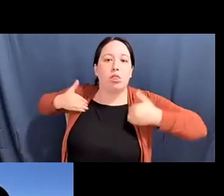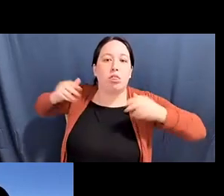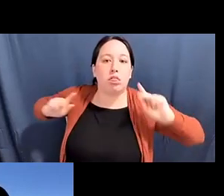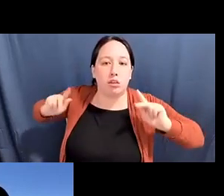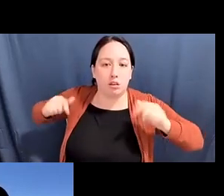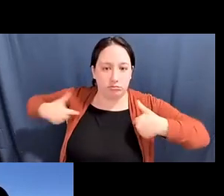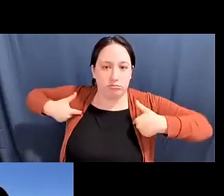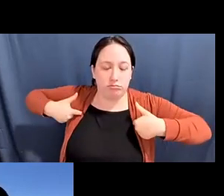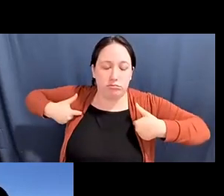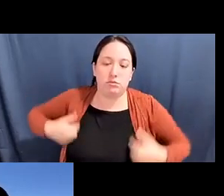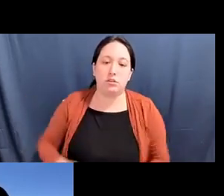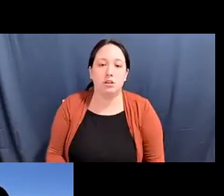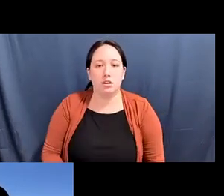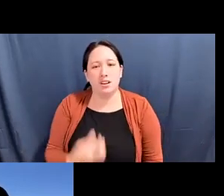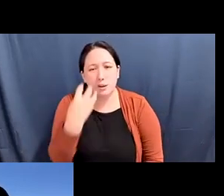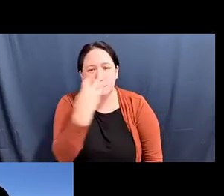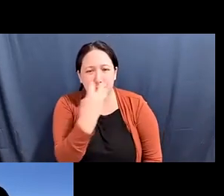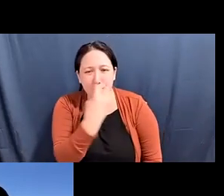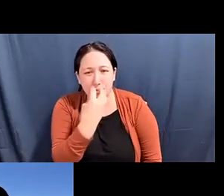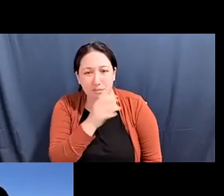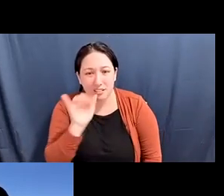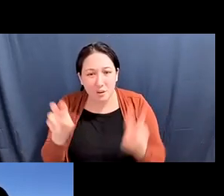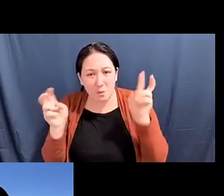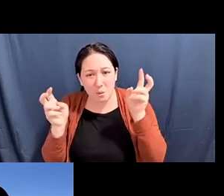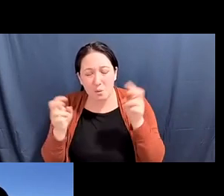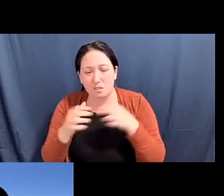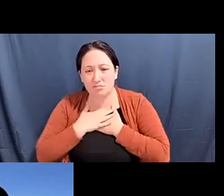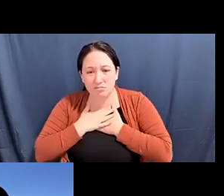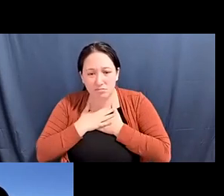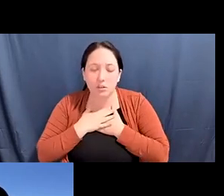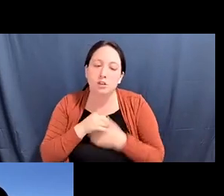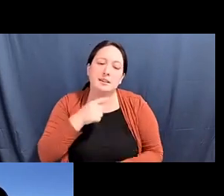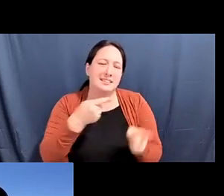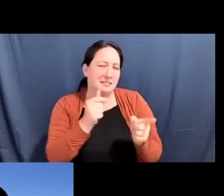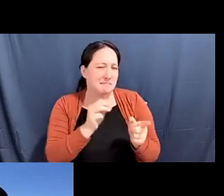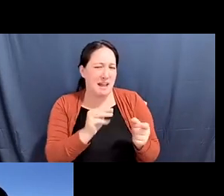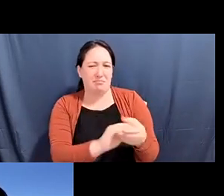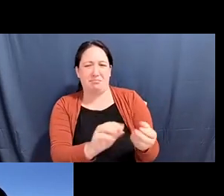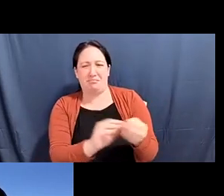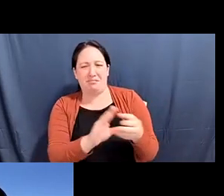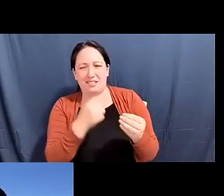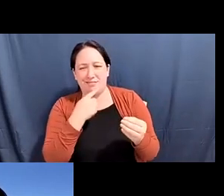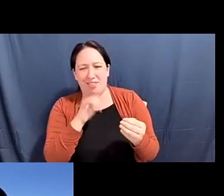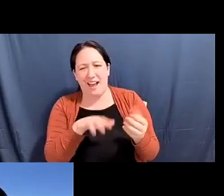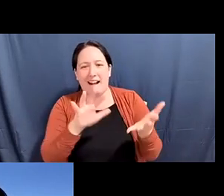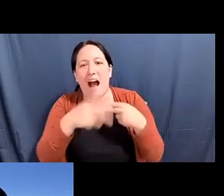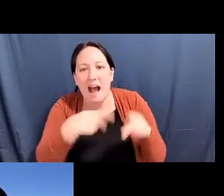Alex Tom he/him: you know, Pam probably does a lot of these kinds of things, but dropping this kind of lineage